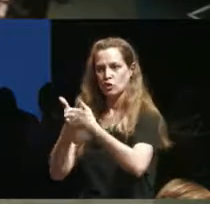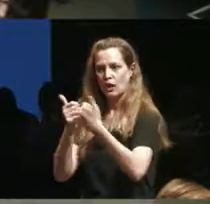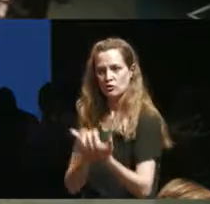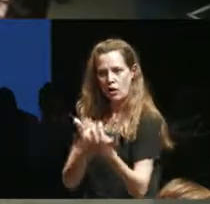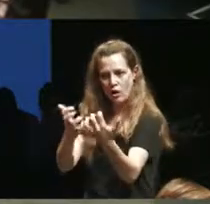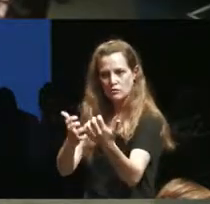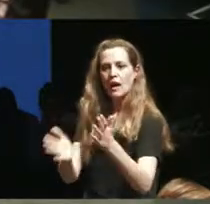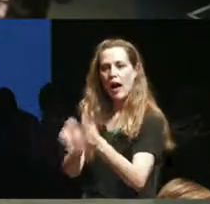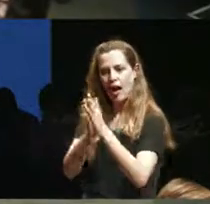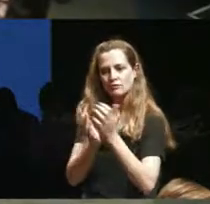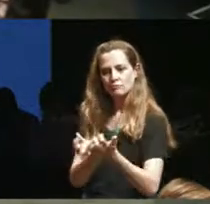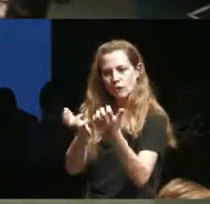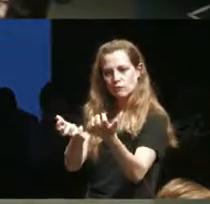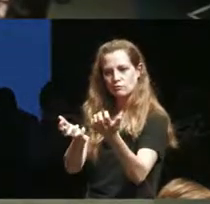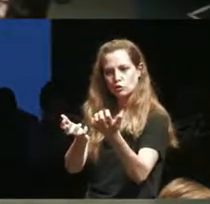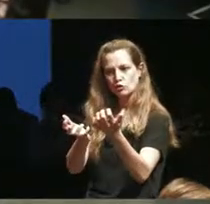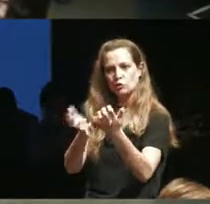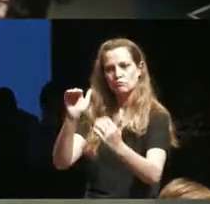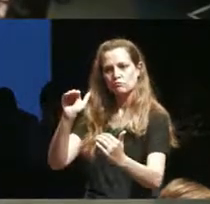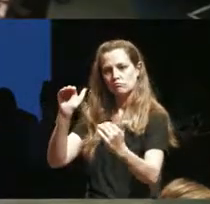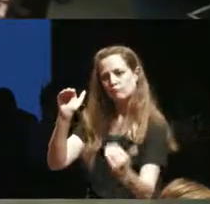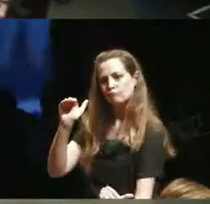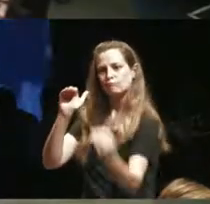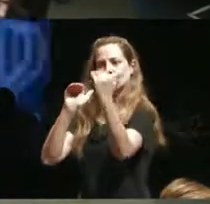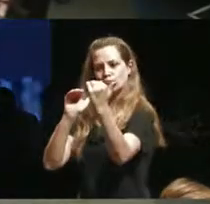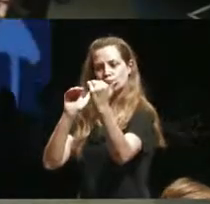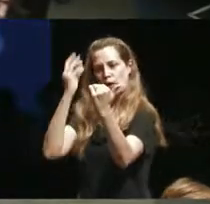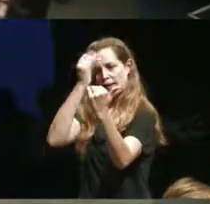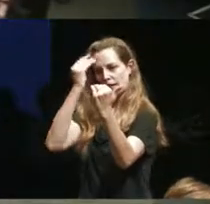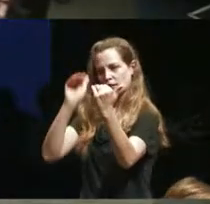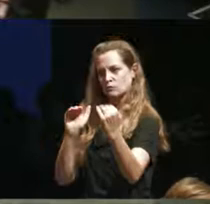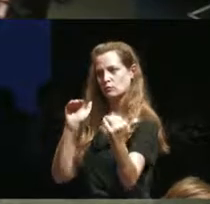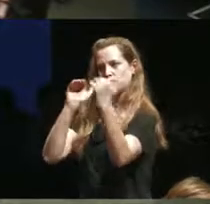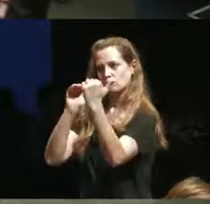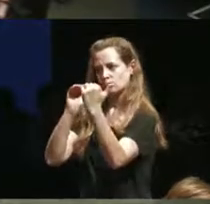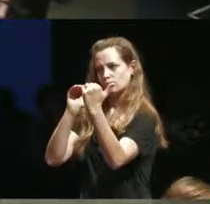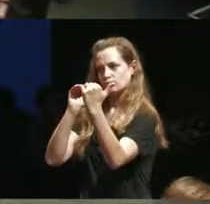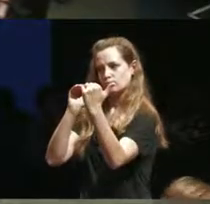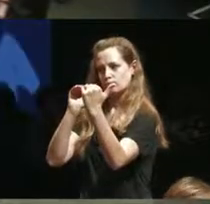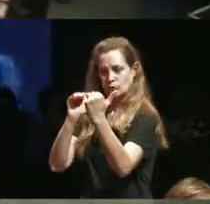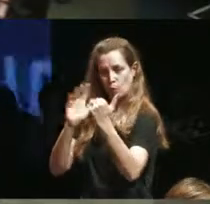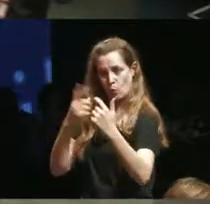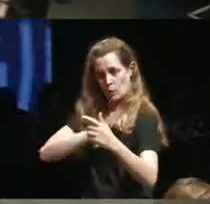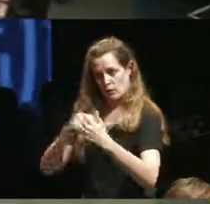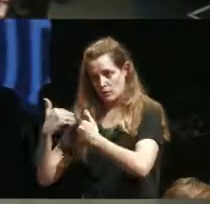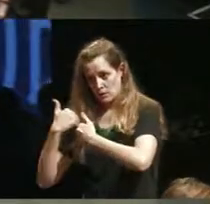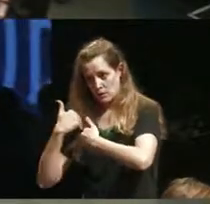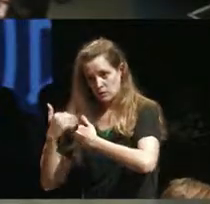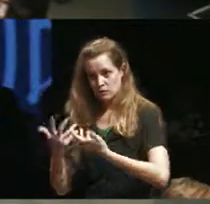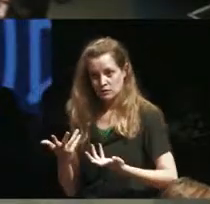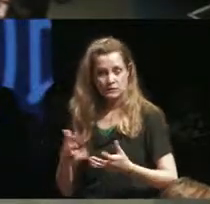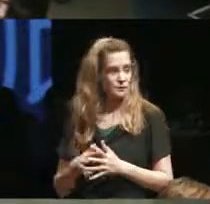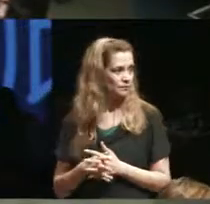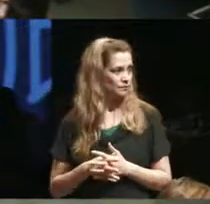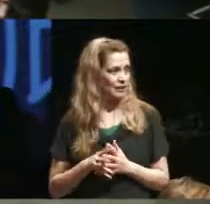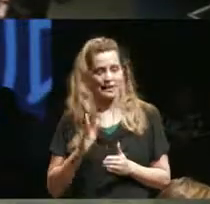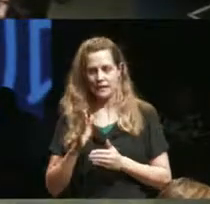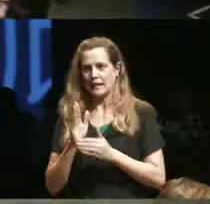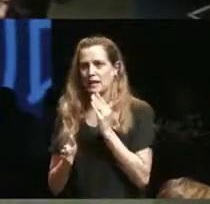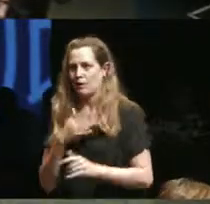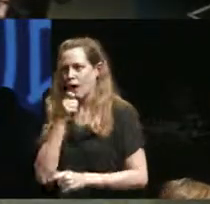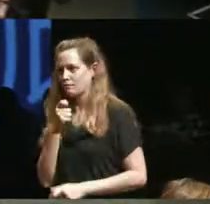audience to to rise up to a certain level of thinking hi this is Debbie